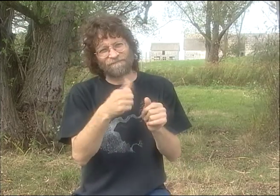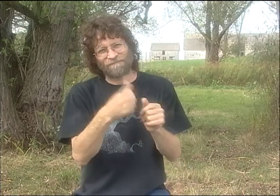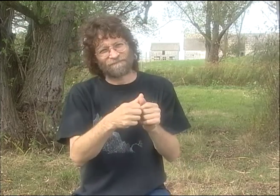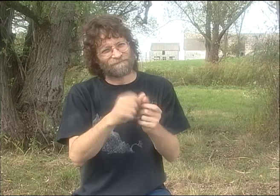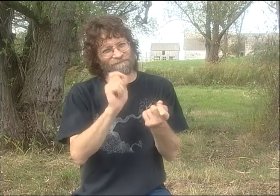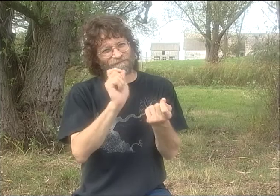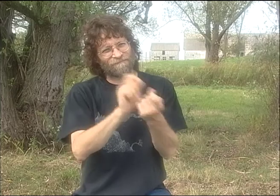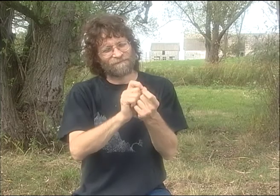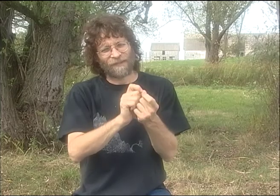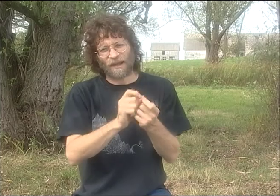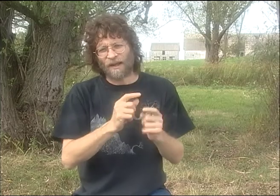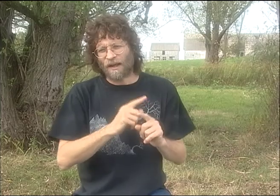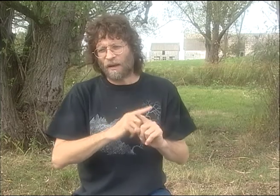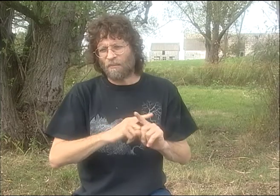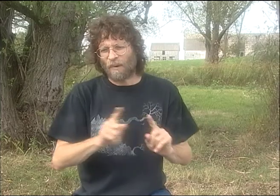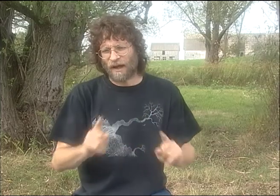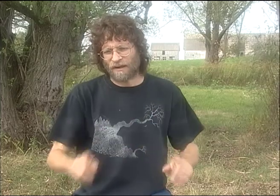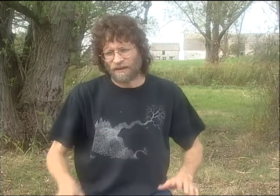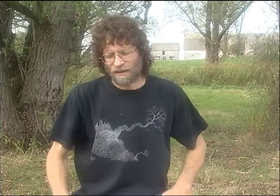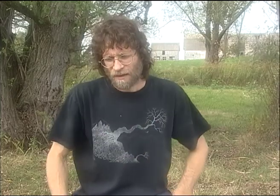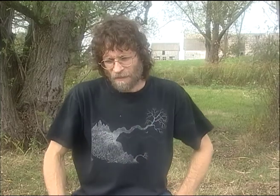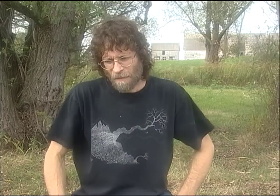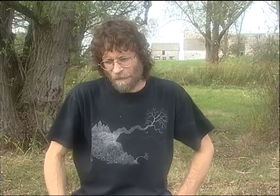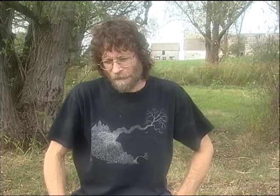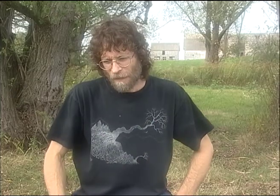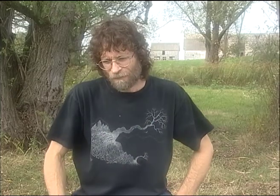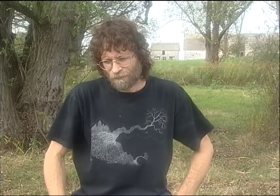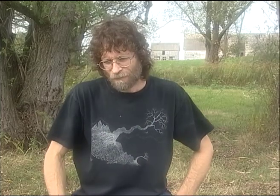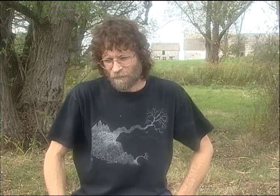UM, AND I CAN'T REMEMBER EXACTLY, BUT...